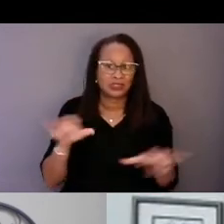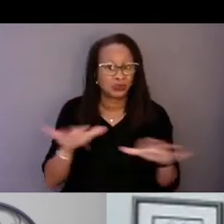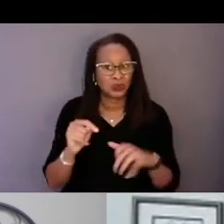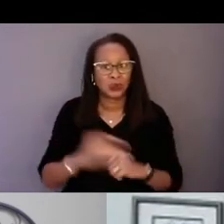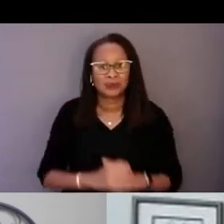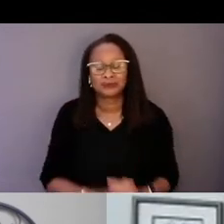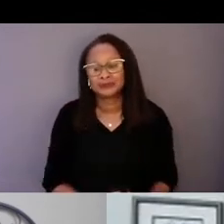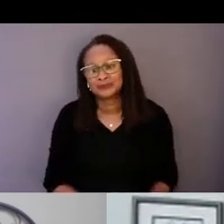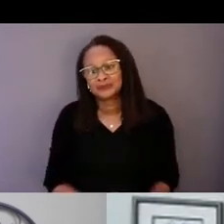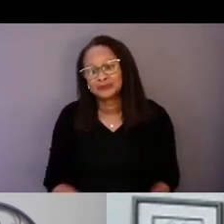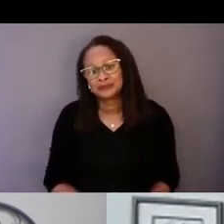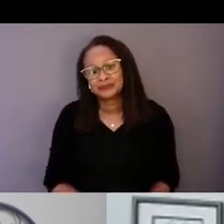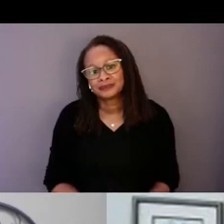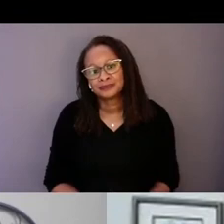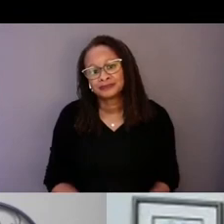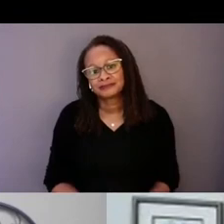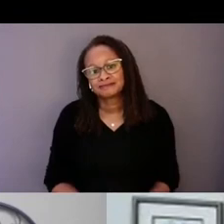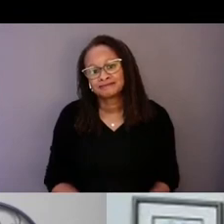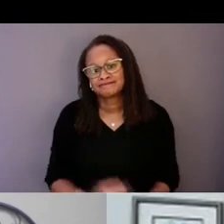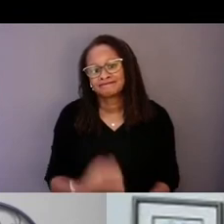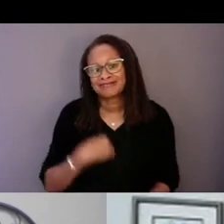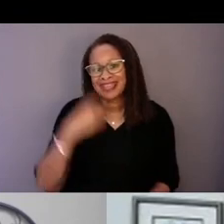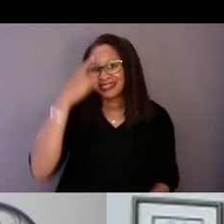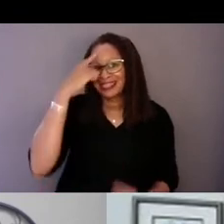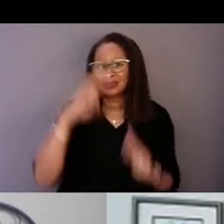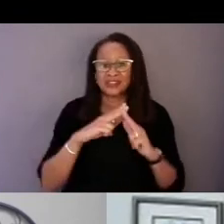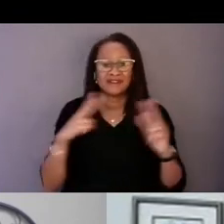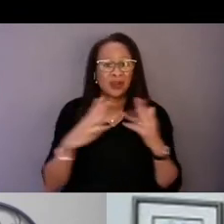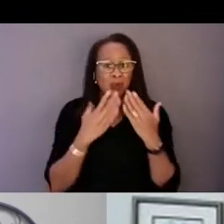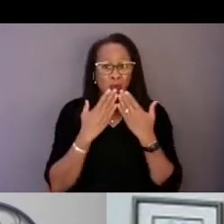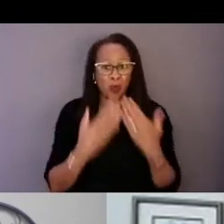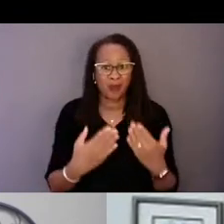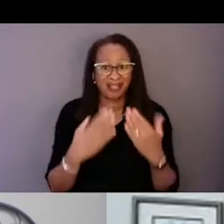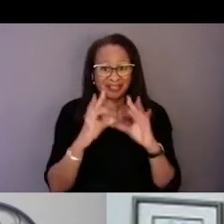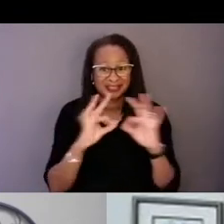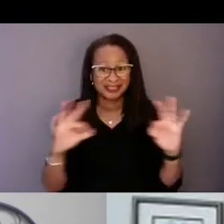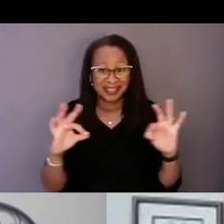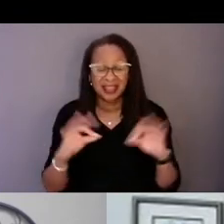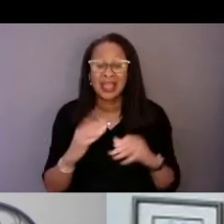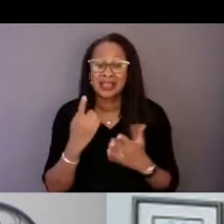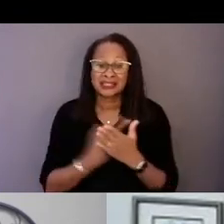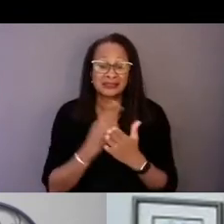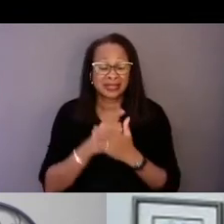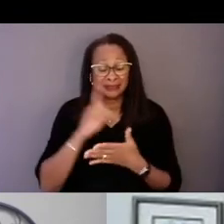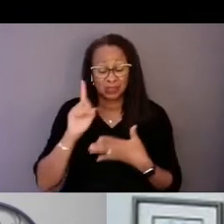I think that was really well articulated, that sometimes the questions are simpler than more complex